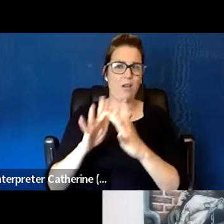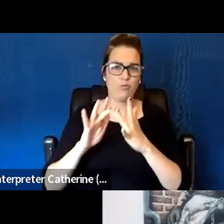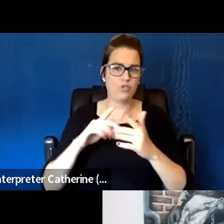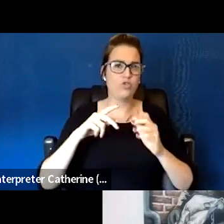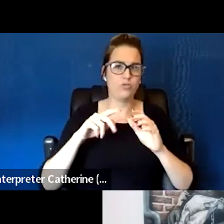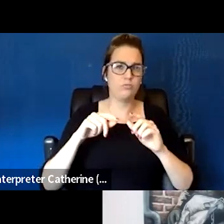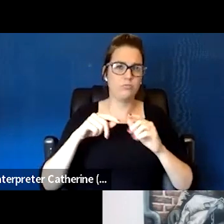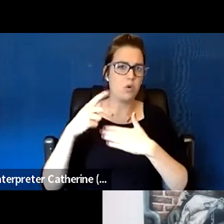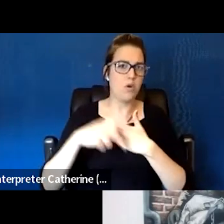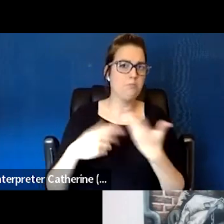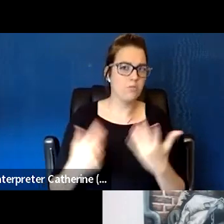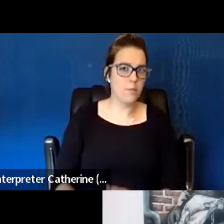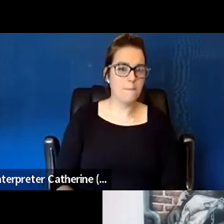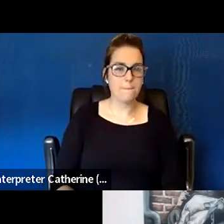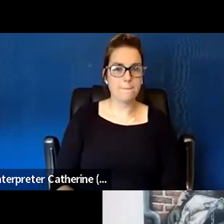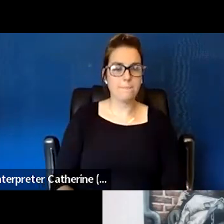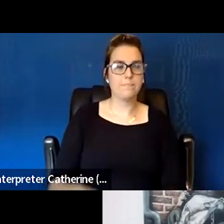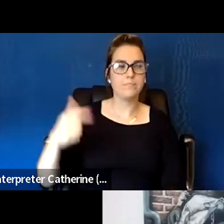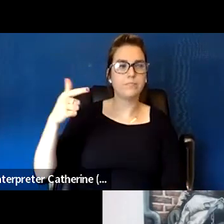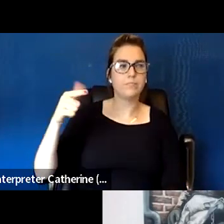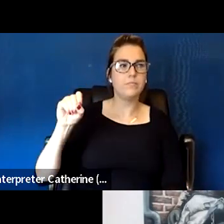All right, well, we have time may be for one more.